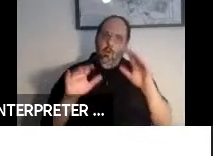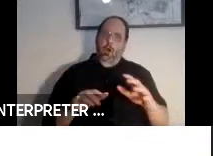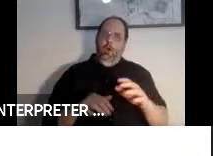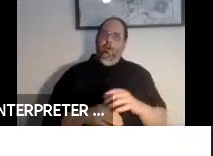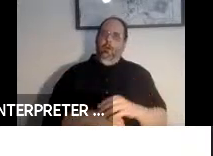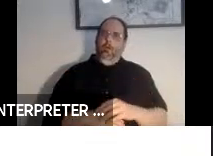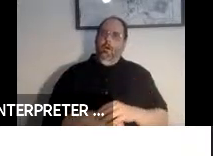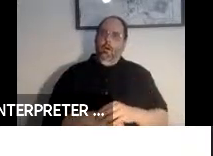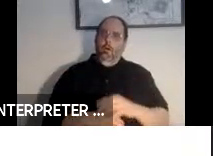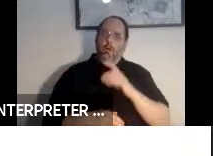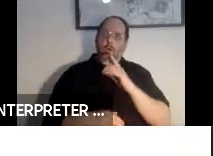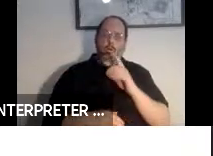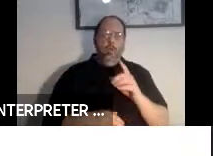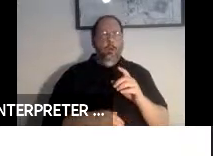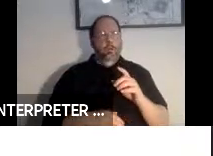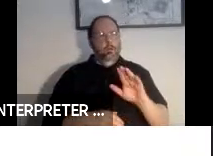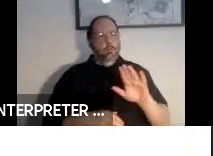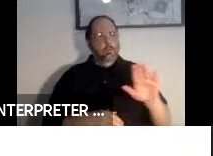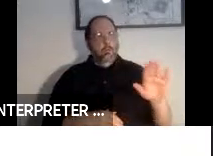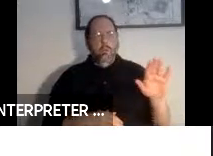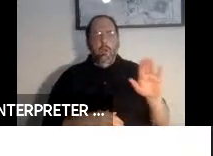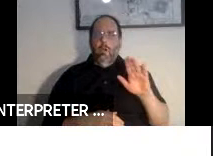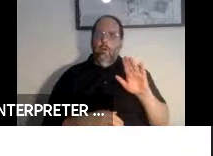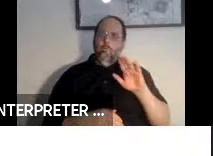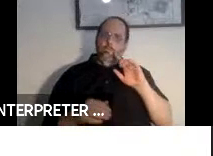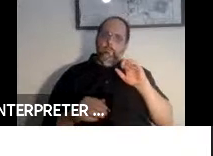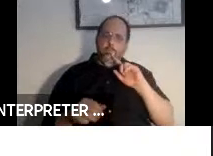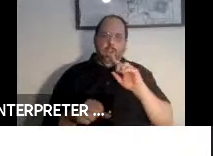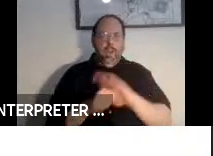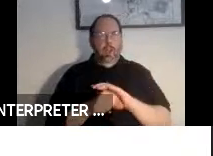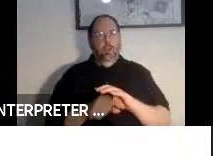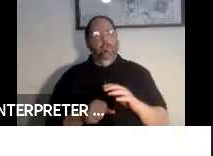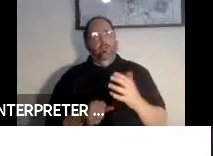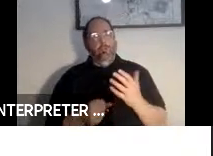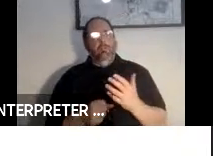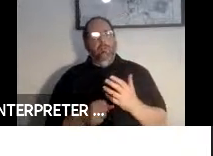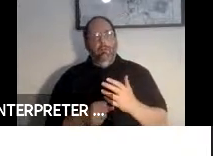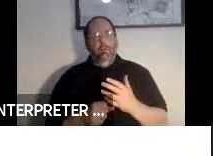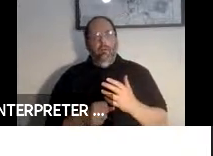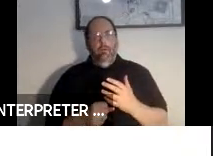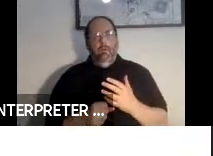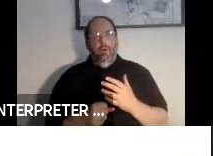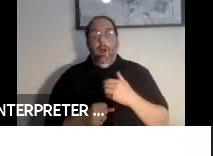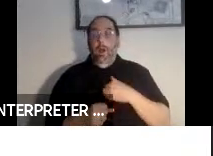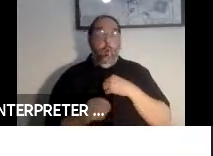sort of the dedication that some of these people have and I have no right to complain in traveling